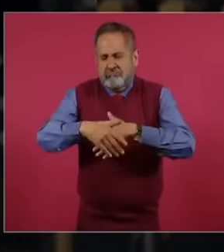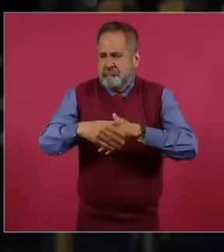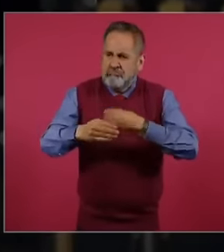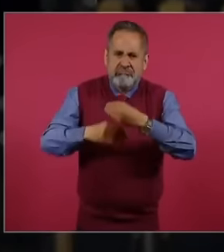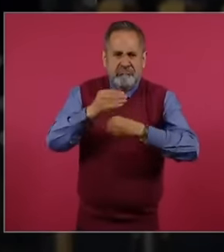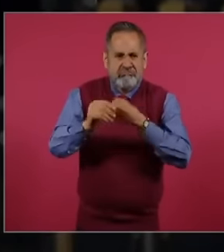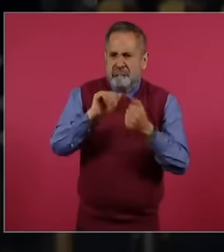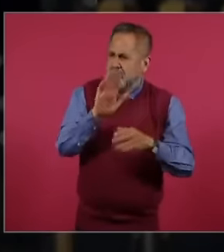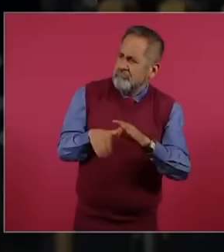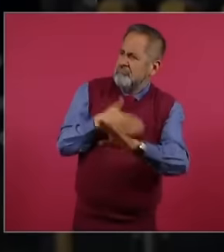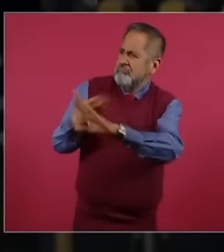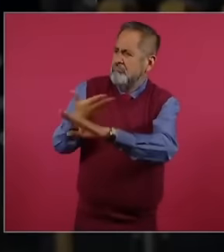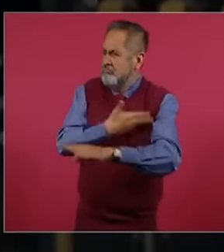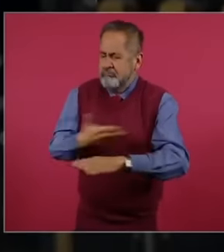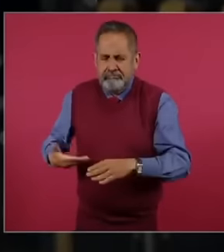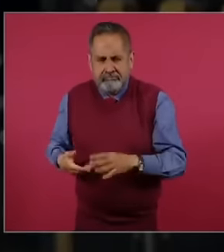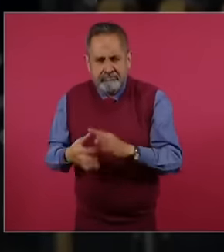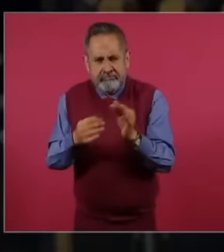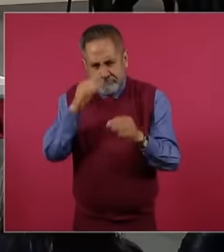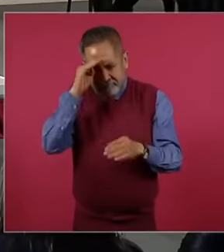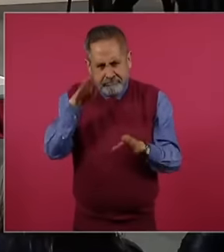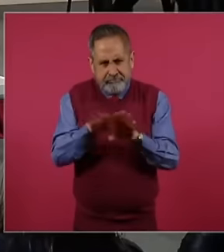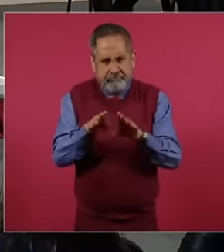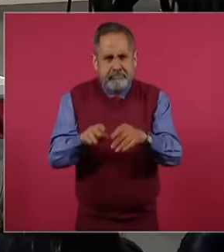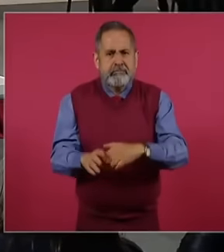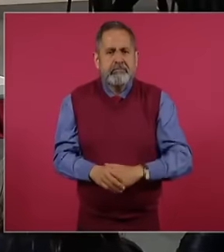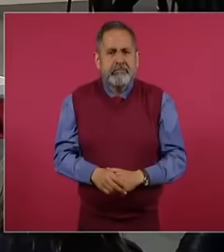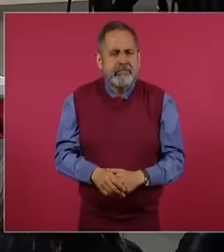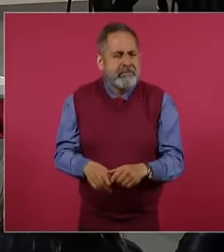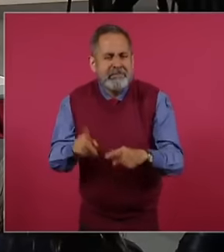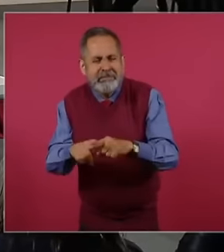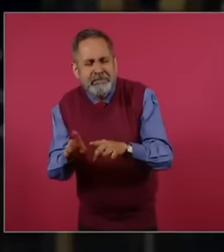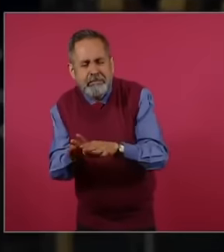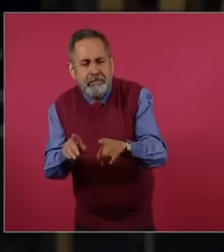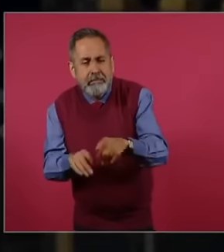a coup d'état. Thank you very much, President. Who does the Venezuelan army put? That is